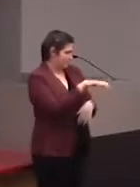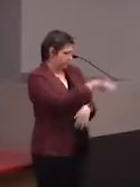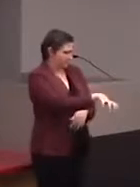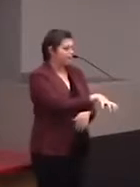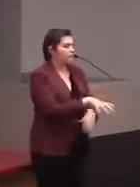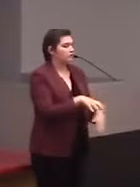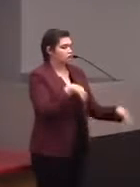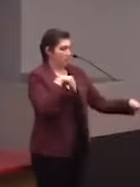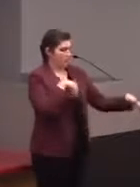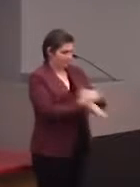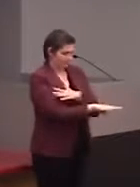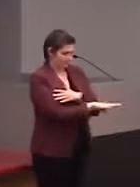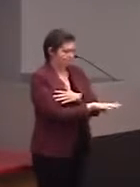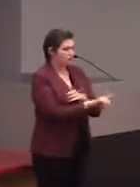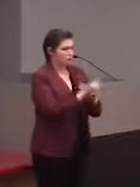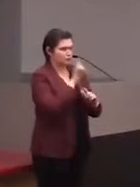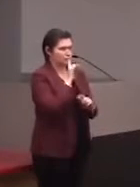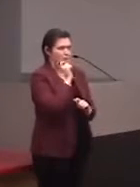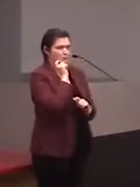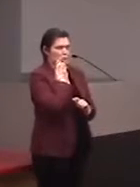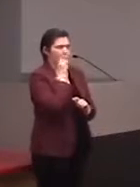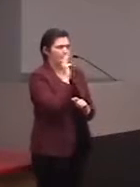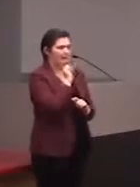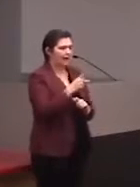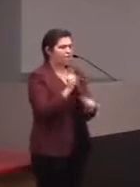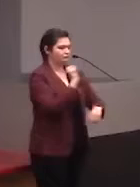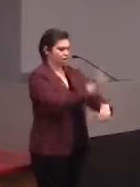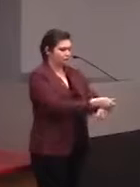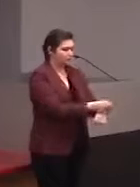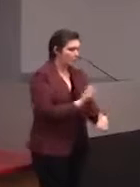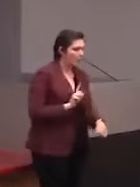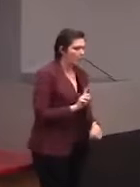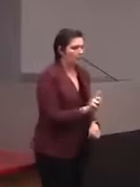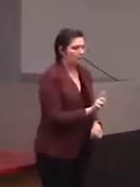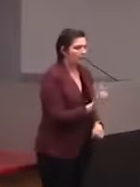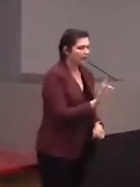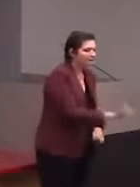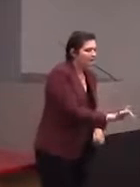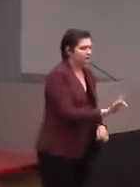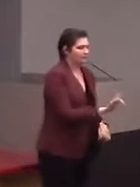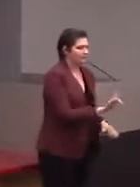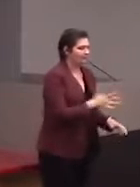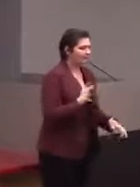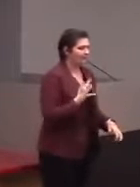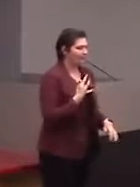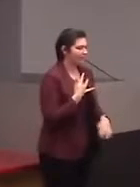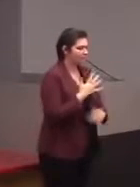You go in and there's this really cool-looking map and you can go up to it and you can touch it and you can feel the shapes of all the buildings.